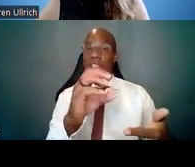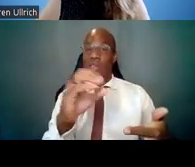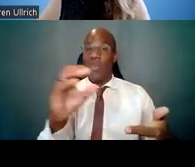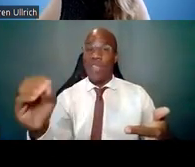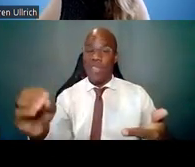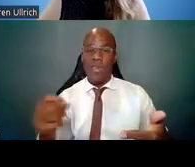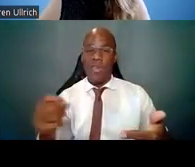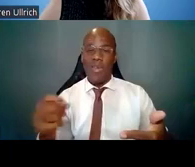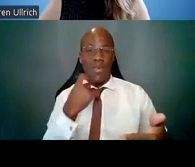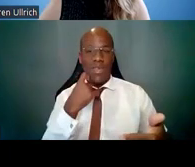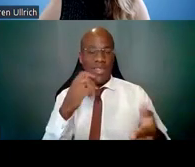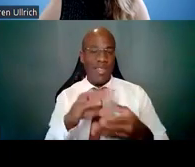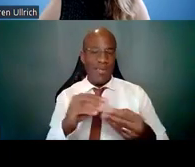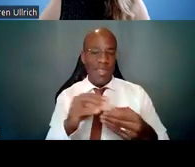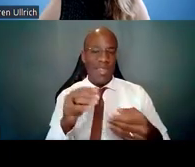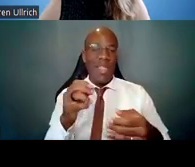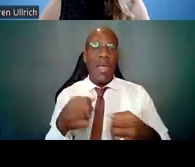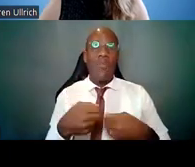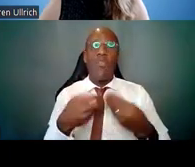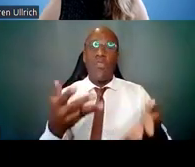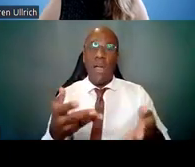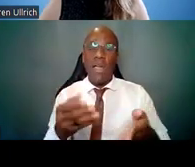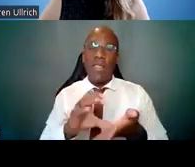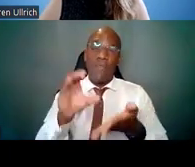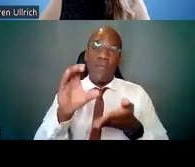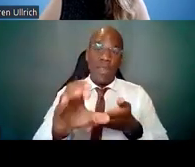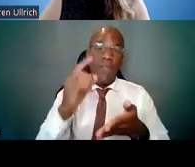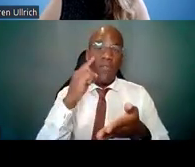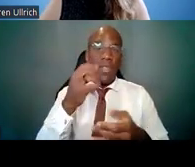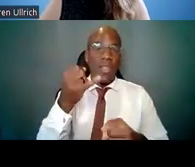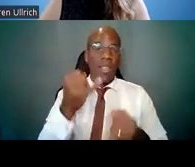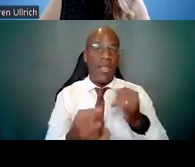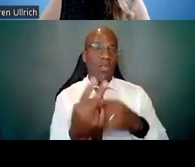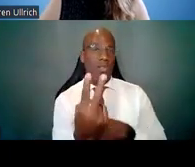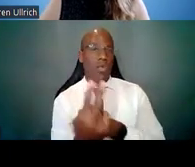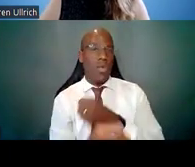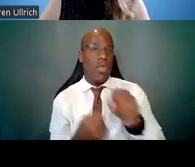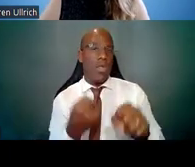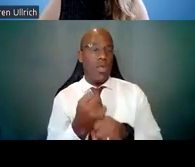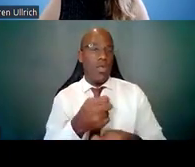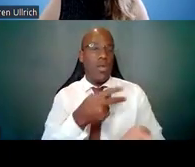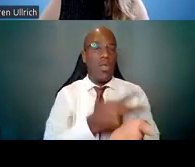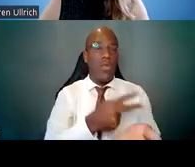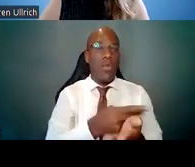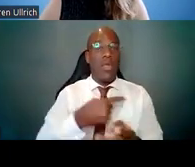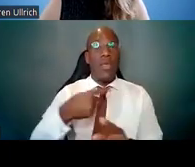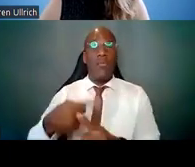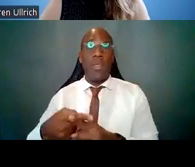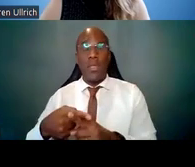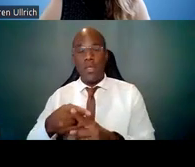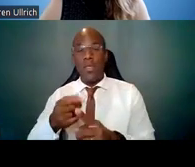to two years of graduate school, and four years of postdoc. So it's an F to K bridge program.